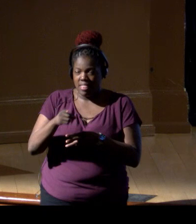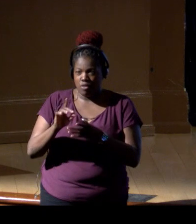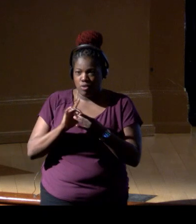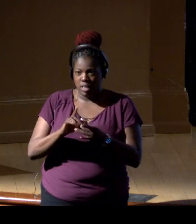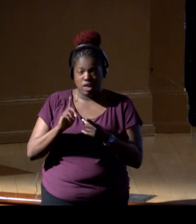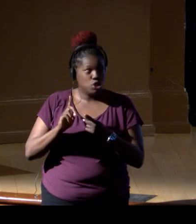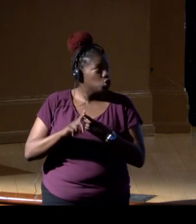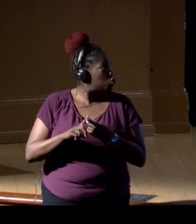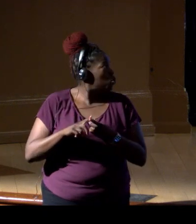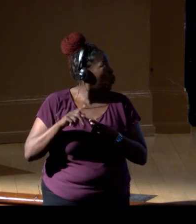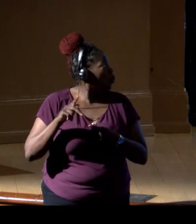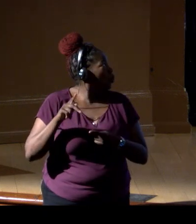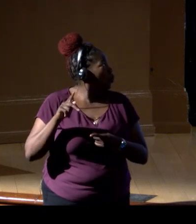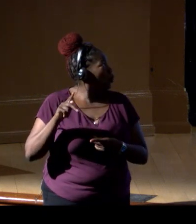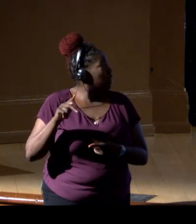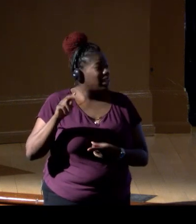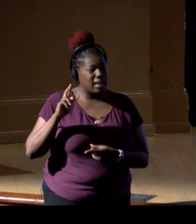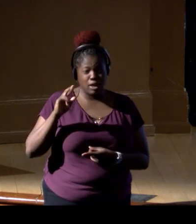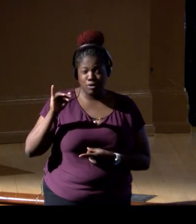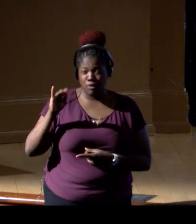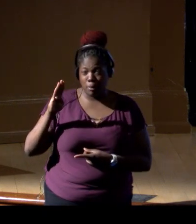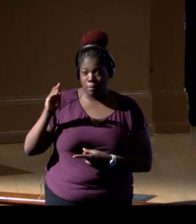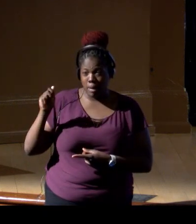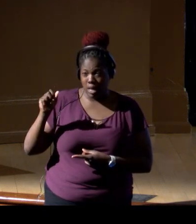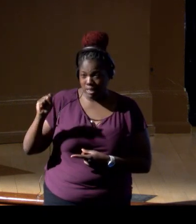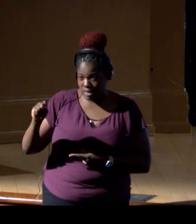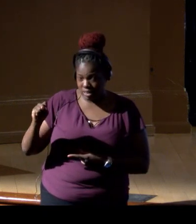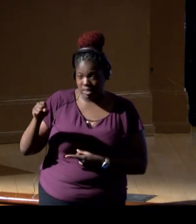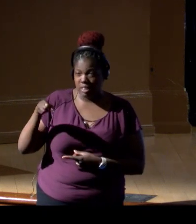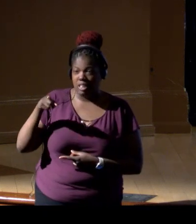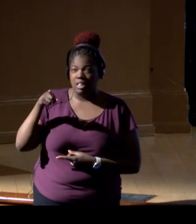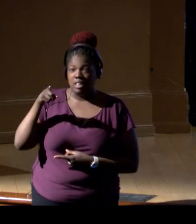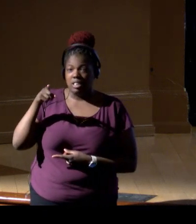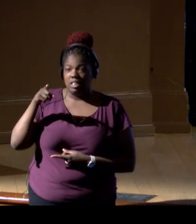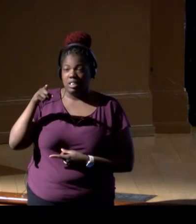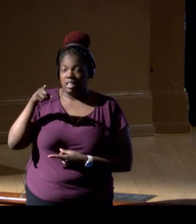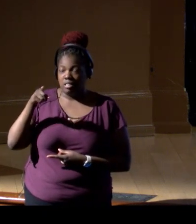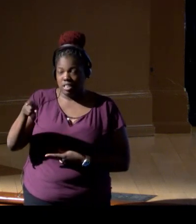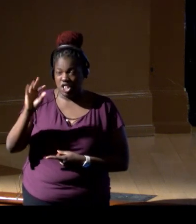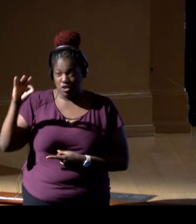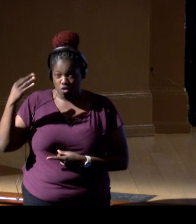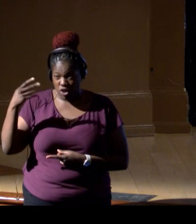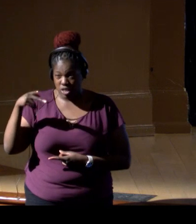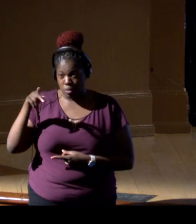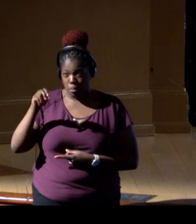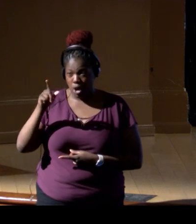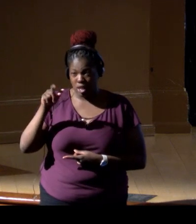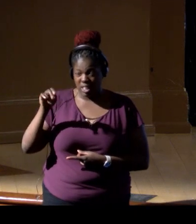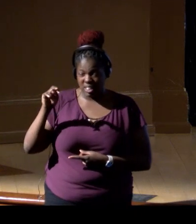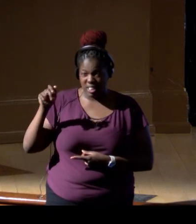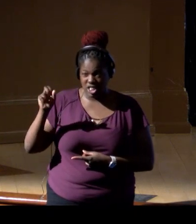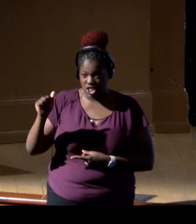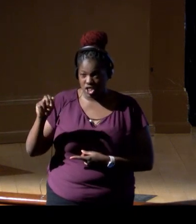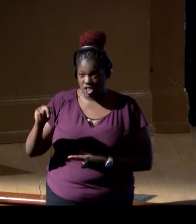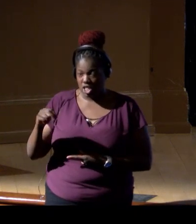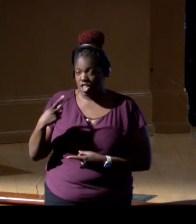They are between the Equator and French Polynesia, five uninhabited islands and four islands and one atoll.